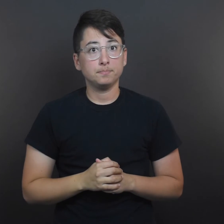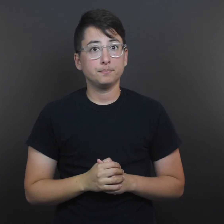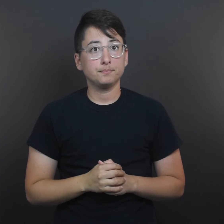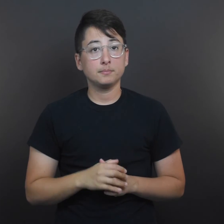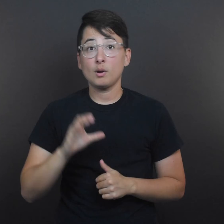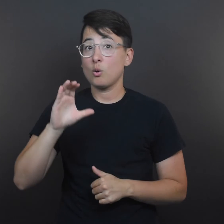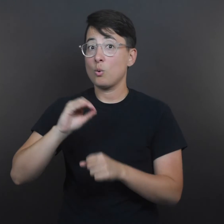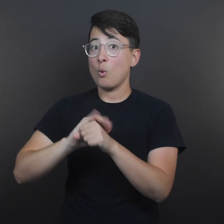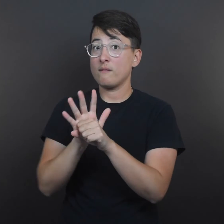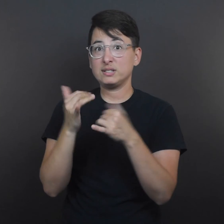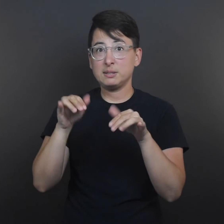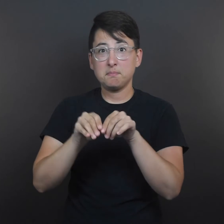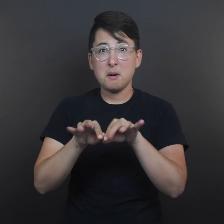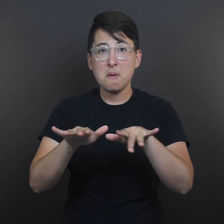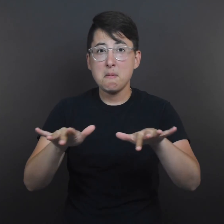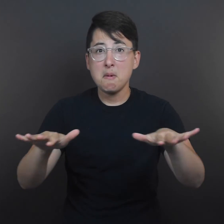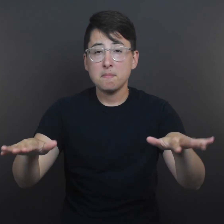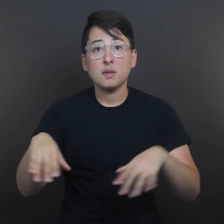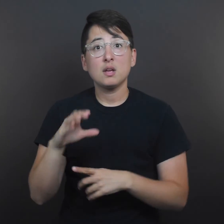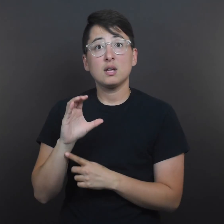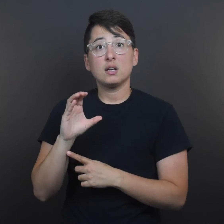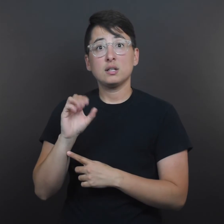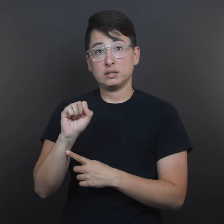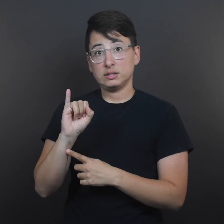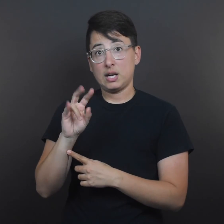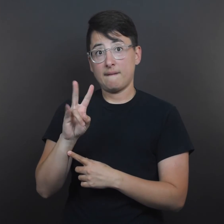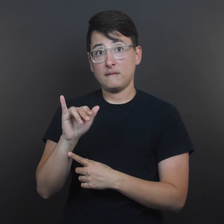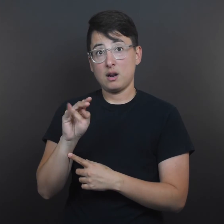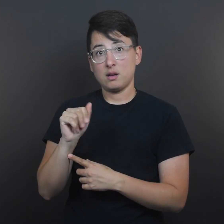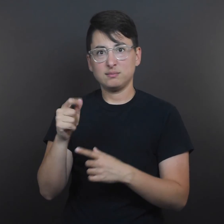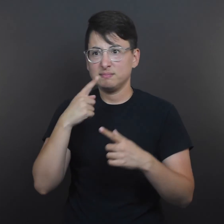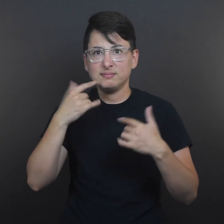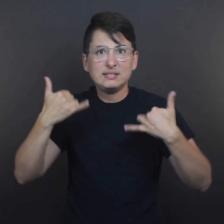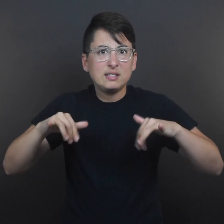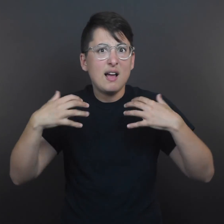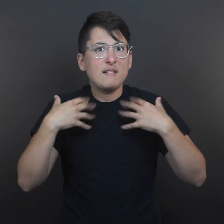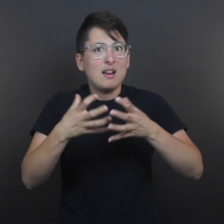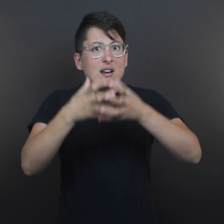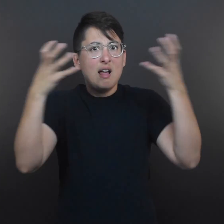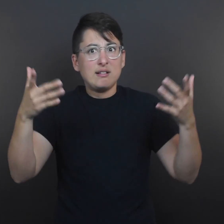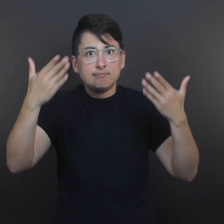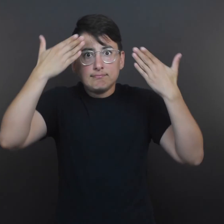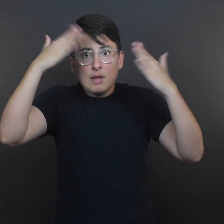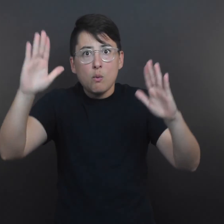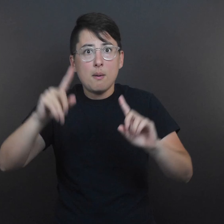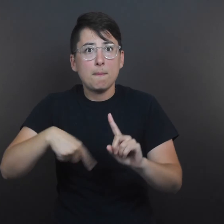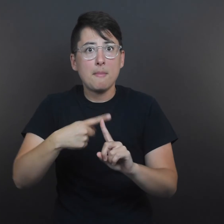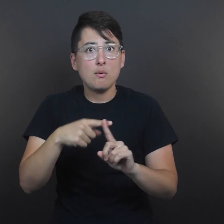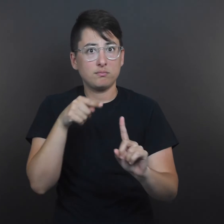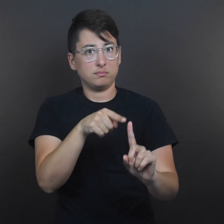With COVID-19 still spreading, Silvina says “a lot of unknowns” about the disease remain.